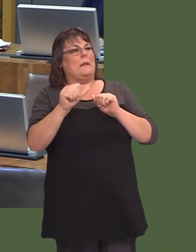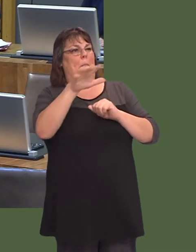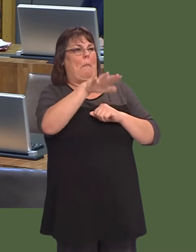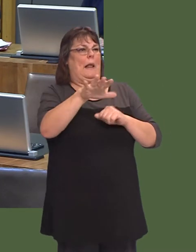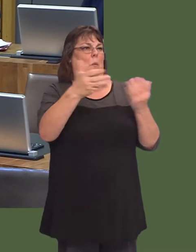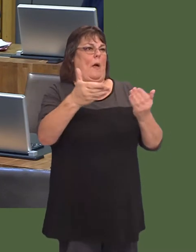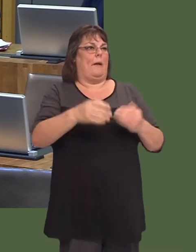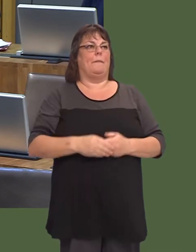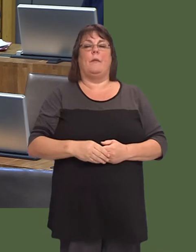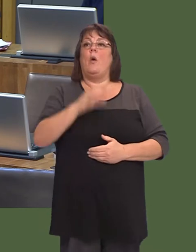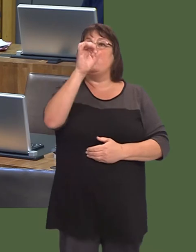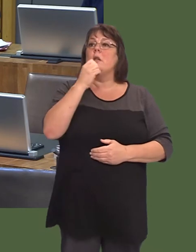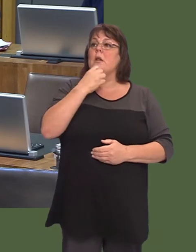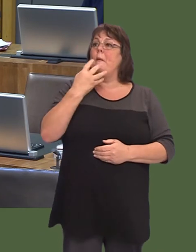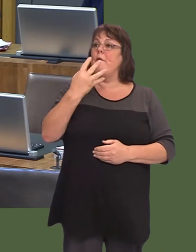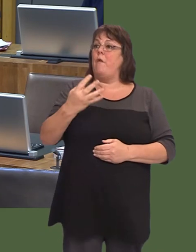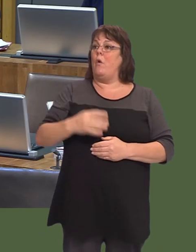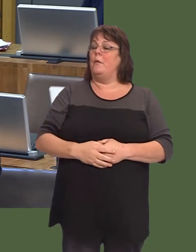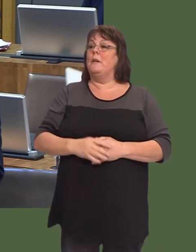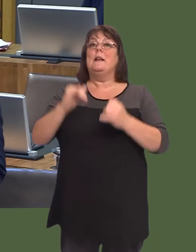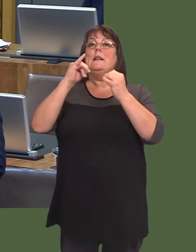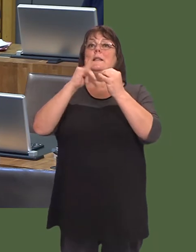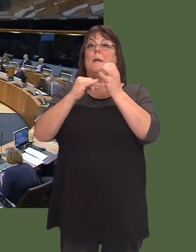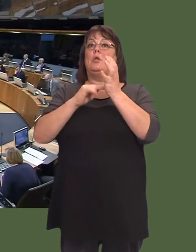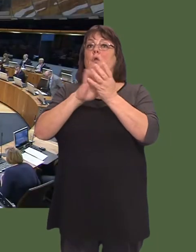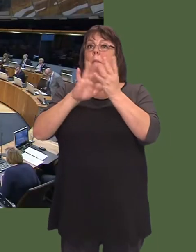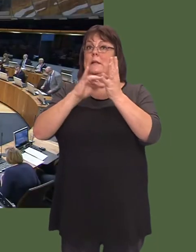it?í, and we believe weíve outlined that. Simon Thomas: 4.